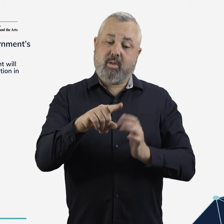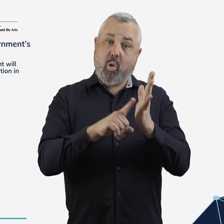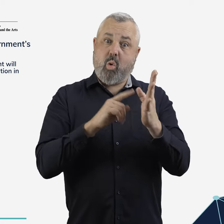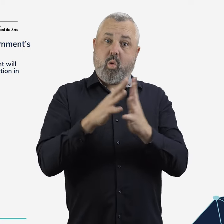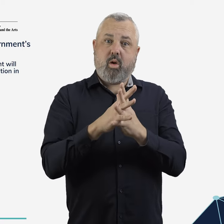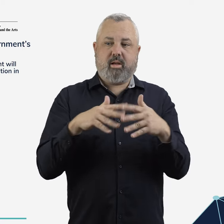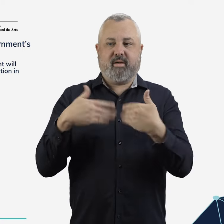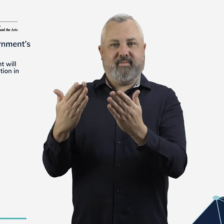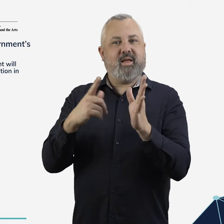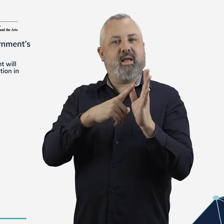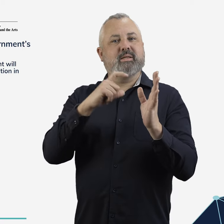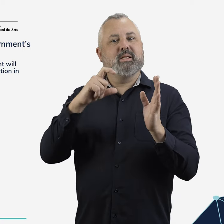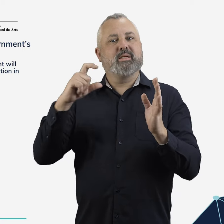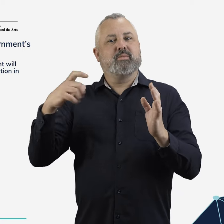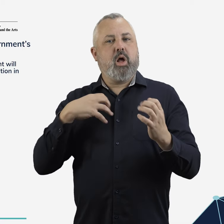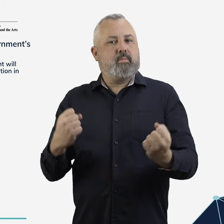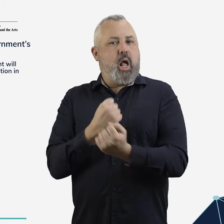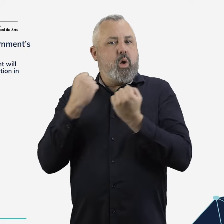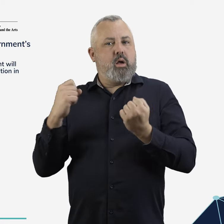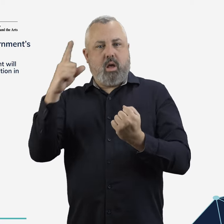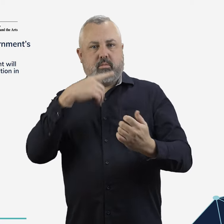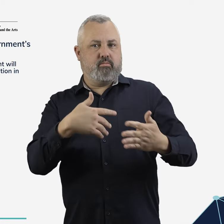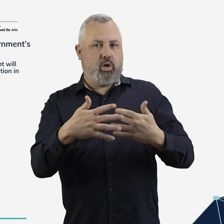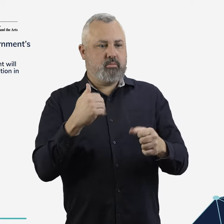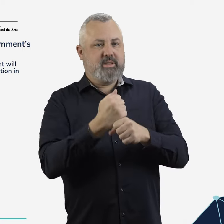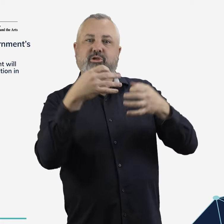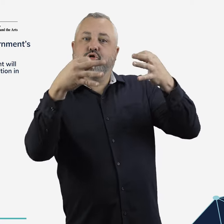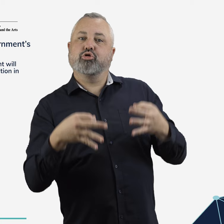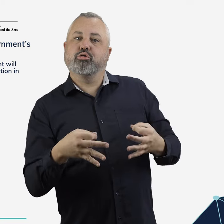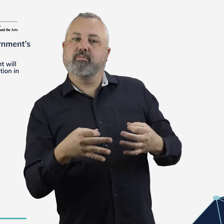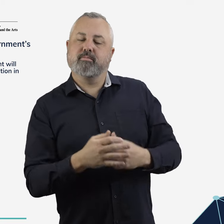The reforms will establish a single administrative pathway with the ACCC as the primary decision-maker.